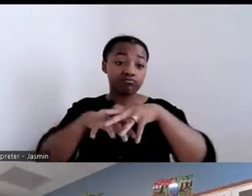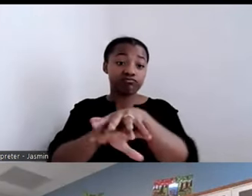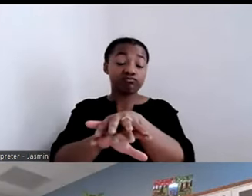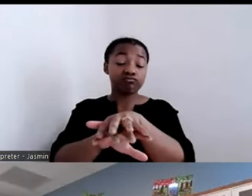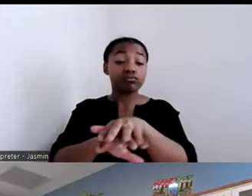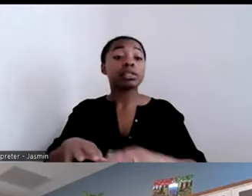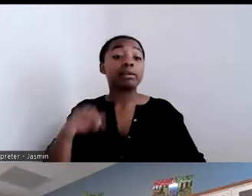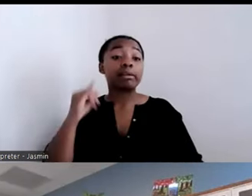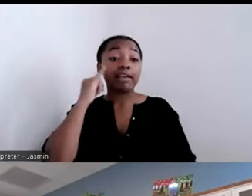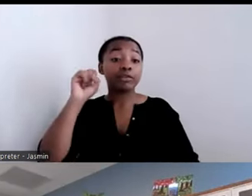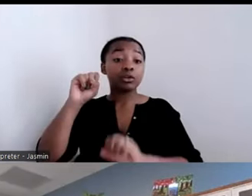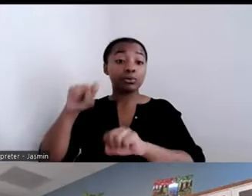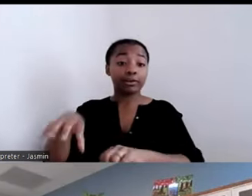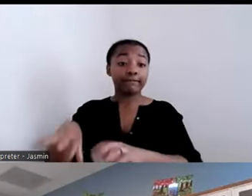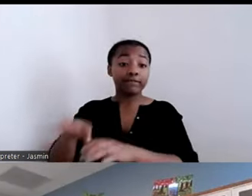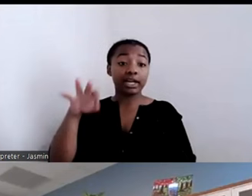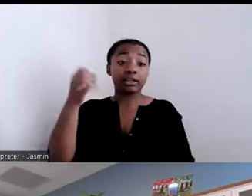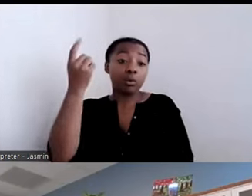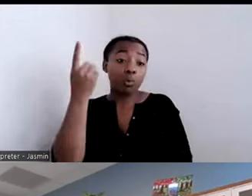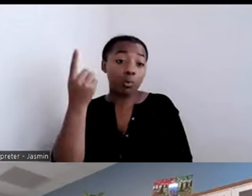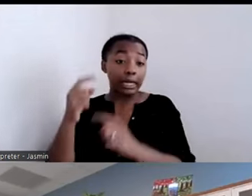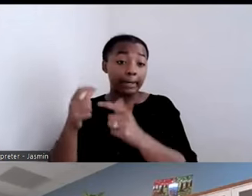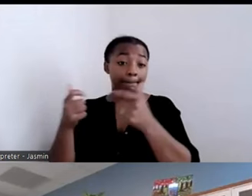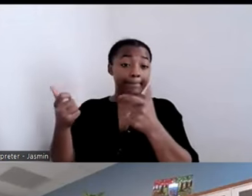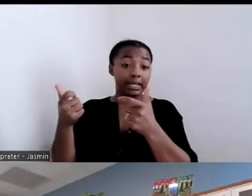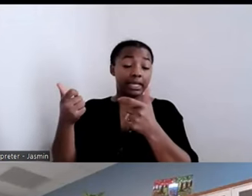funder or get lots and lots of money to be able to